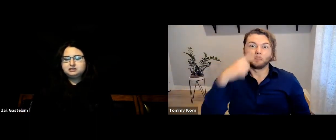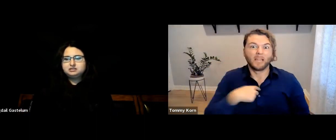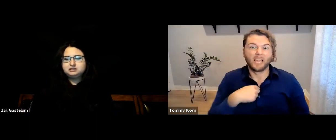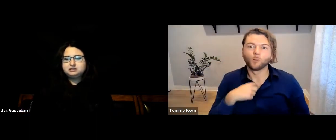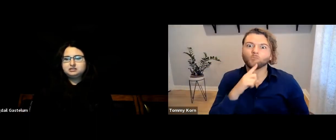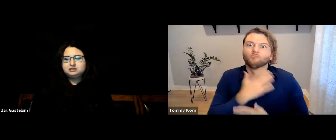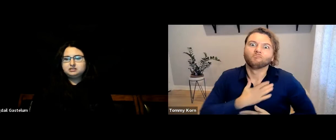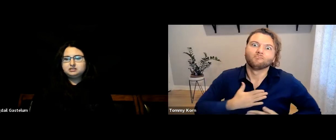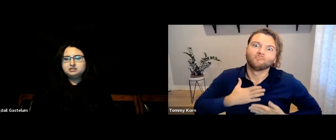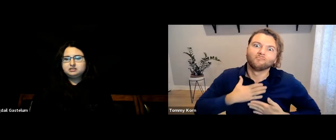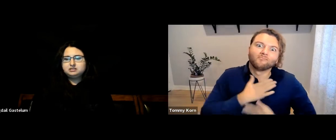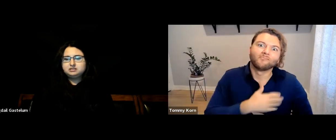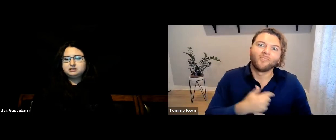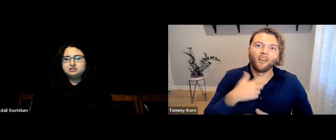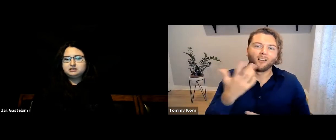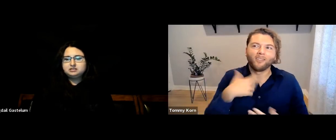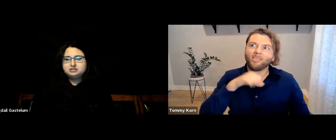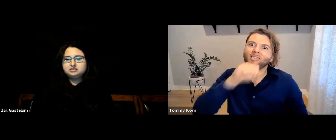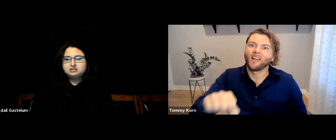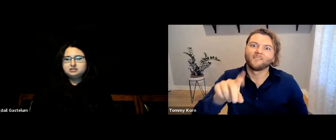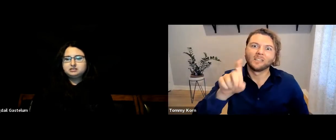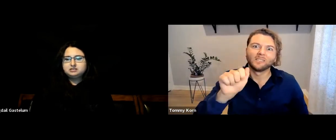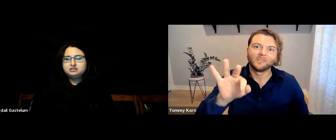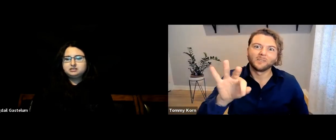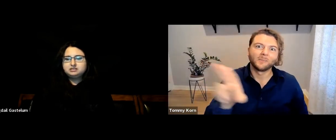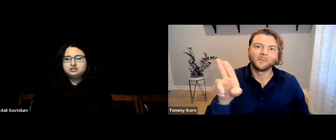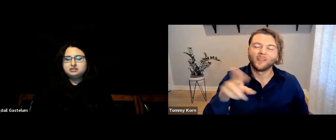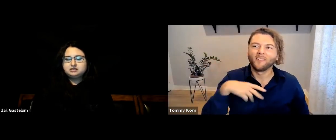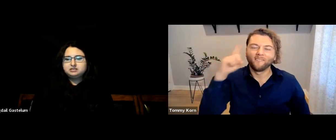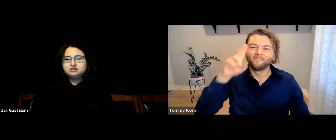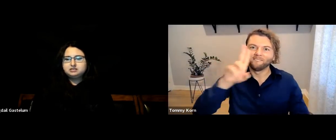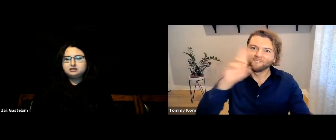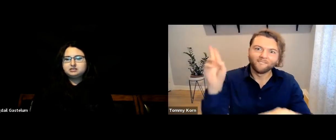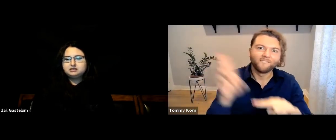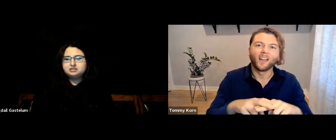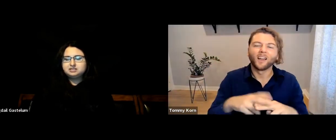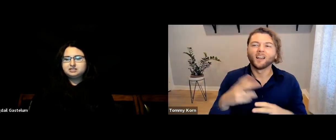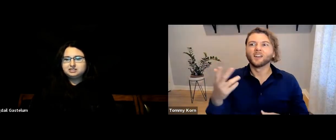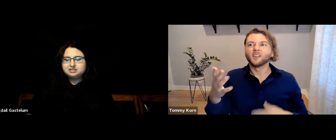In my case, I did really enjoy it and thought it was very fun.